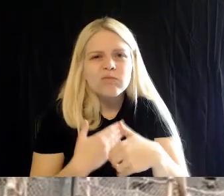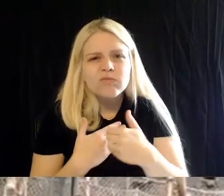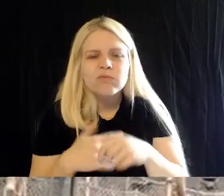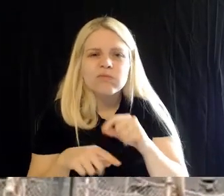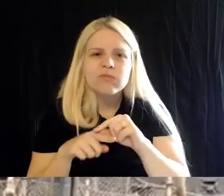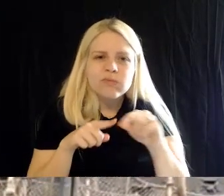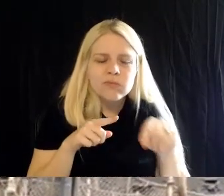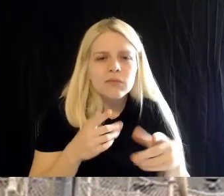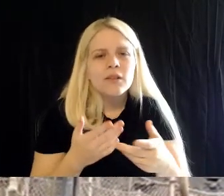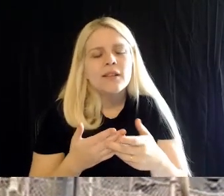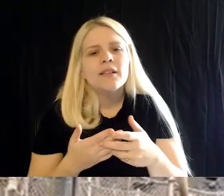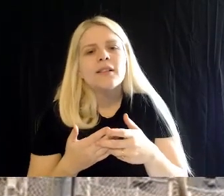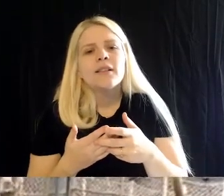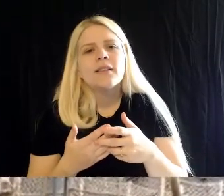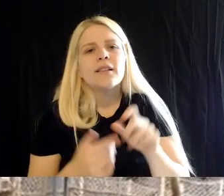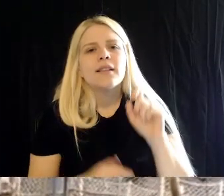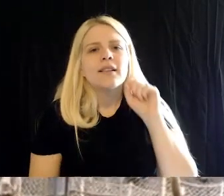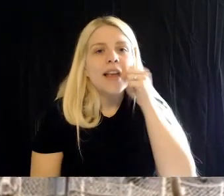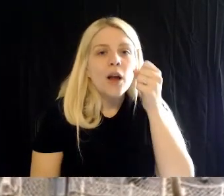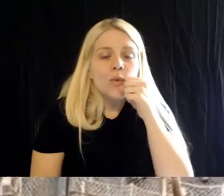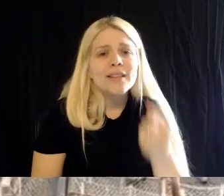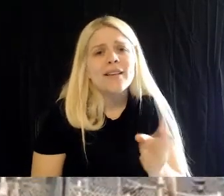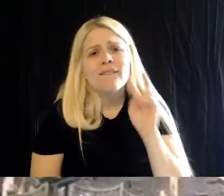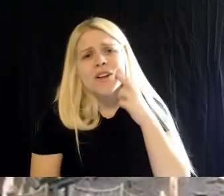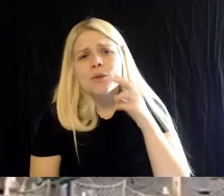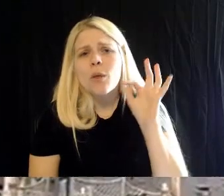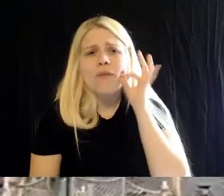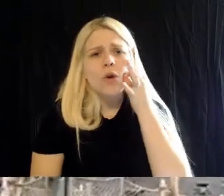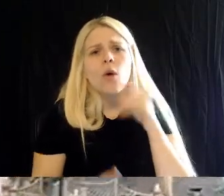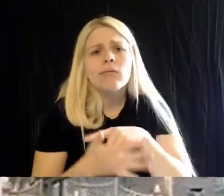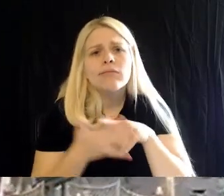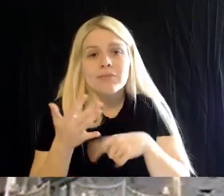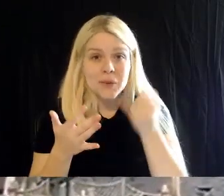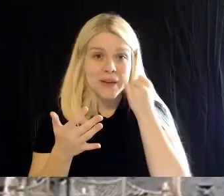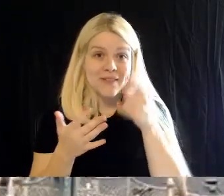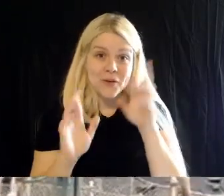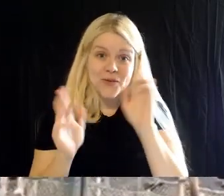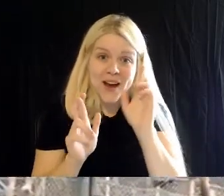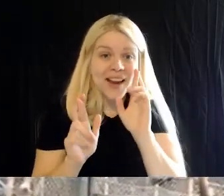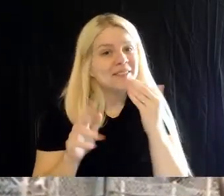they eat a lot of veggies and fruits. So if you guys are ready we'll get started. Brad: Fantastic. Britt, will follow you.